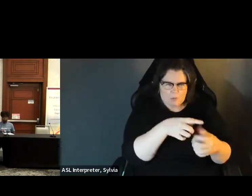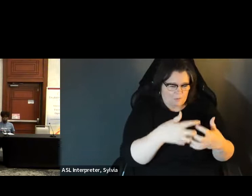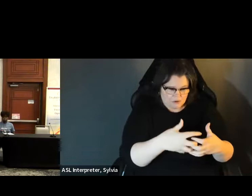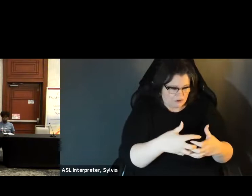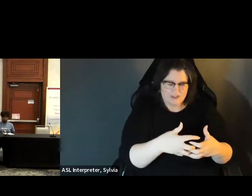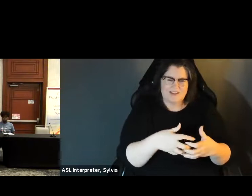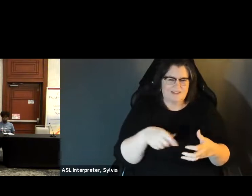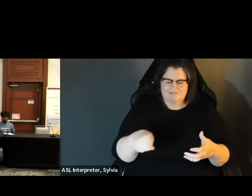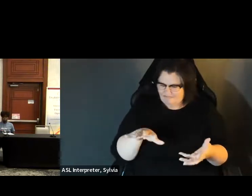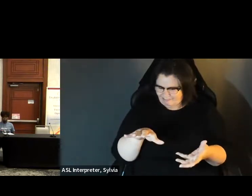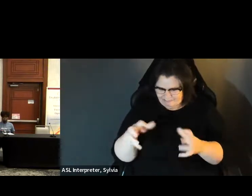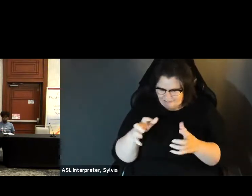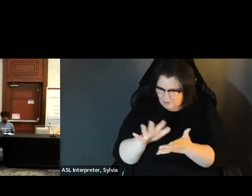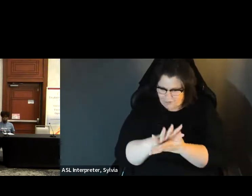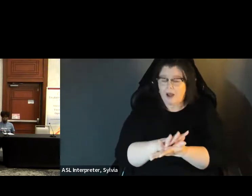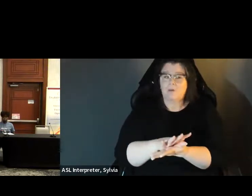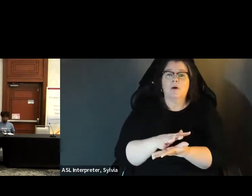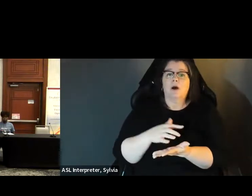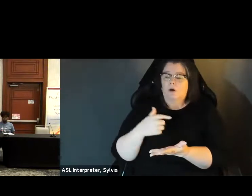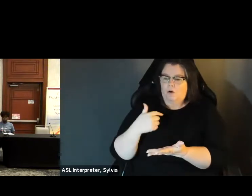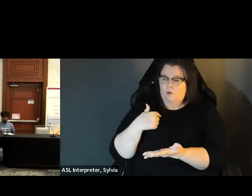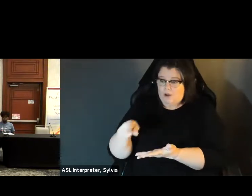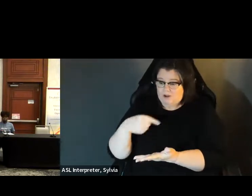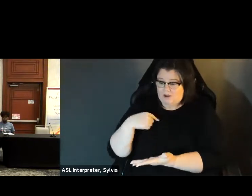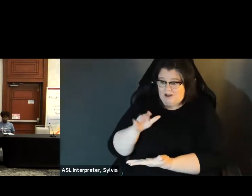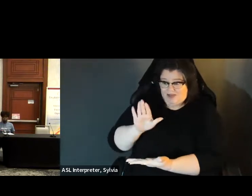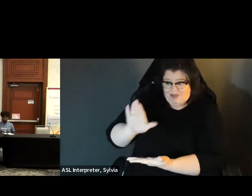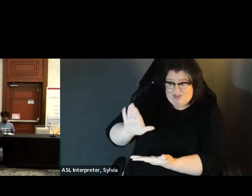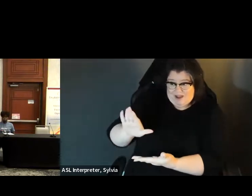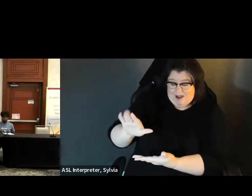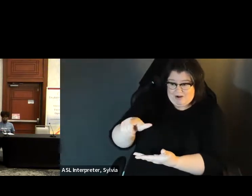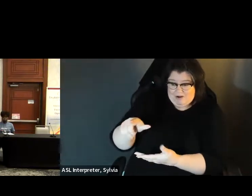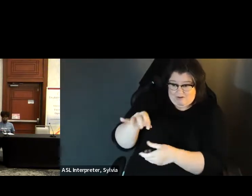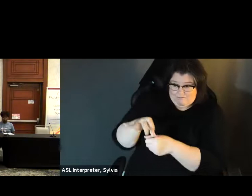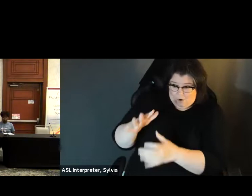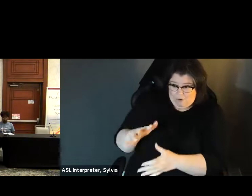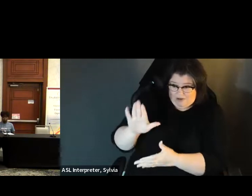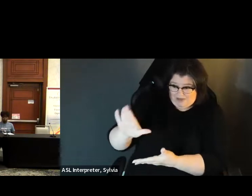We can't put that through our voting equipment directly, because it's not in the exact like right paper size and such. directly because it's not in the exact right paper size and such. We'll copy the marks from the -- that the voter put